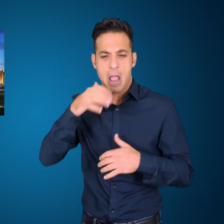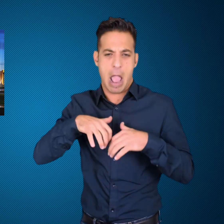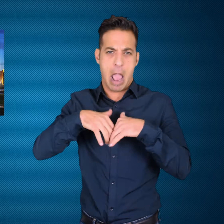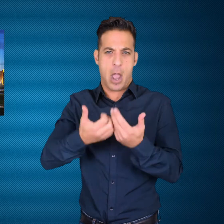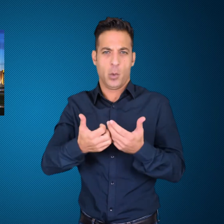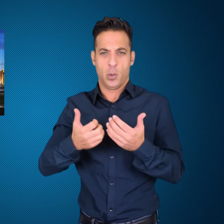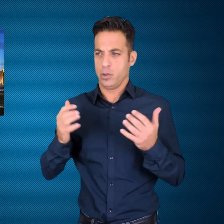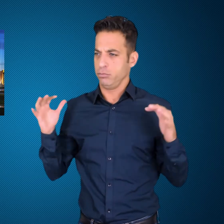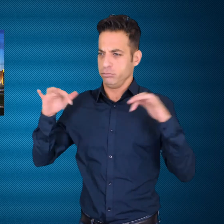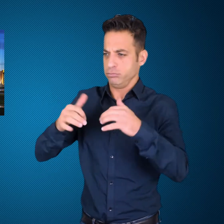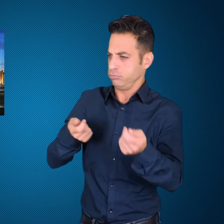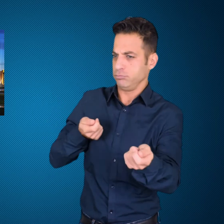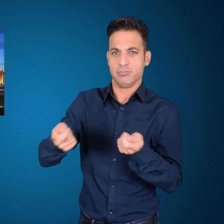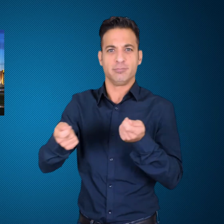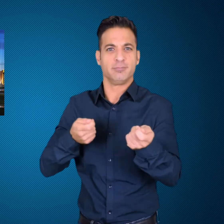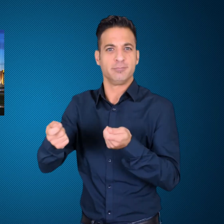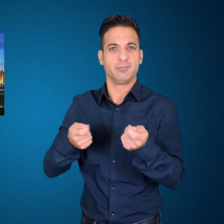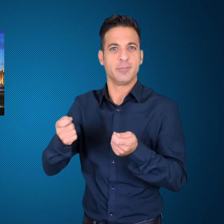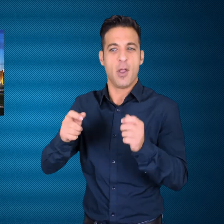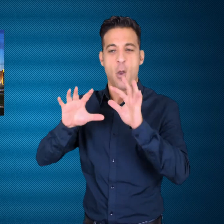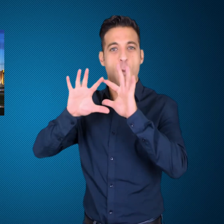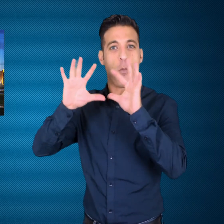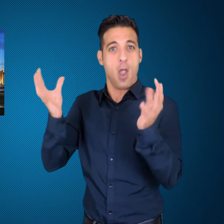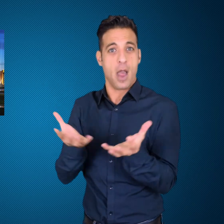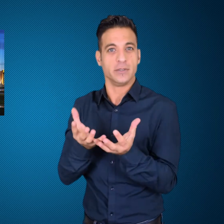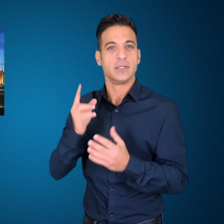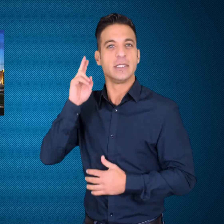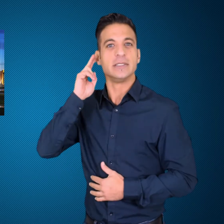the World Deaf Poker Championships in